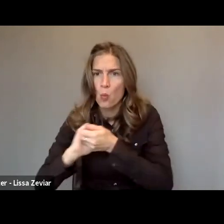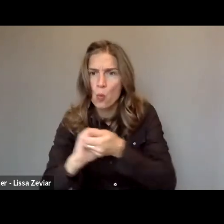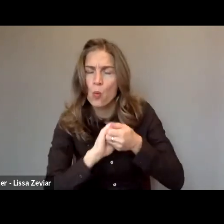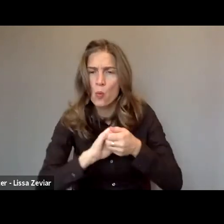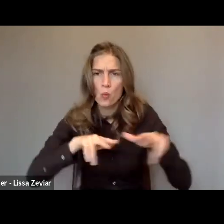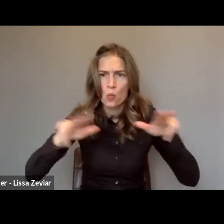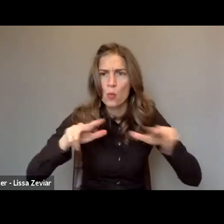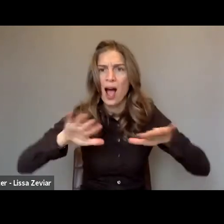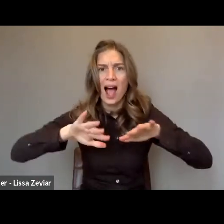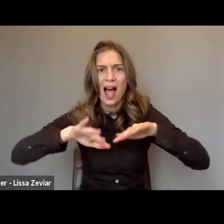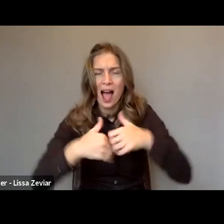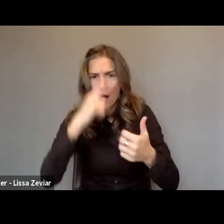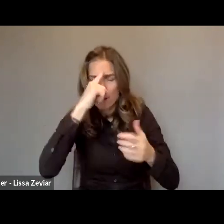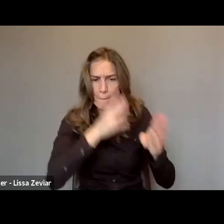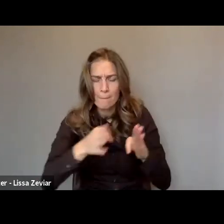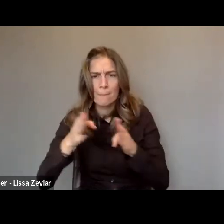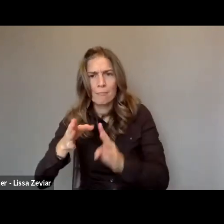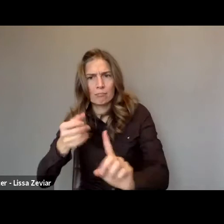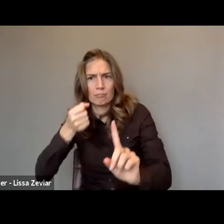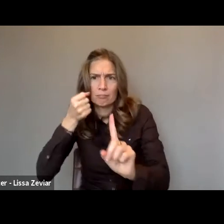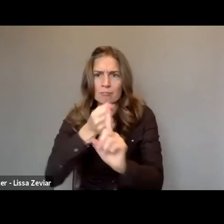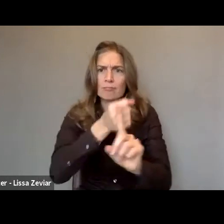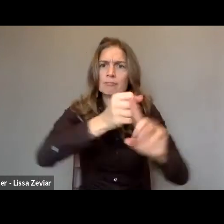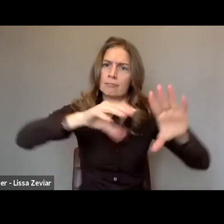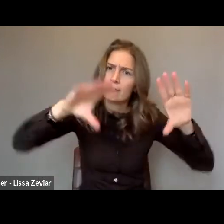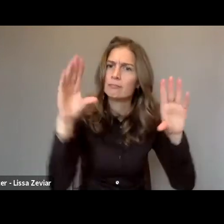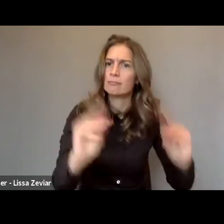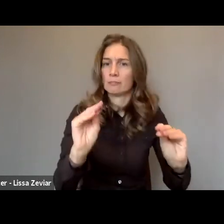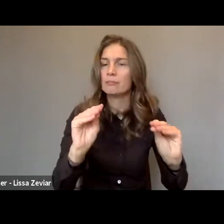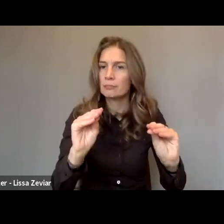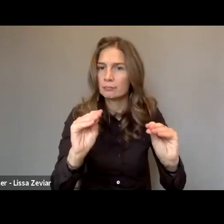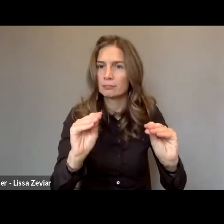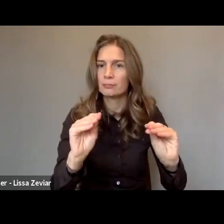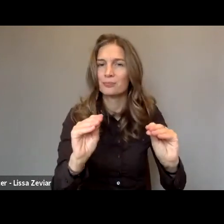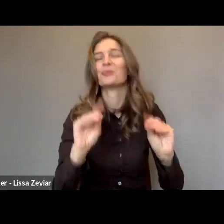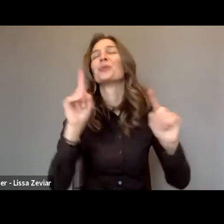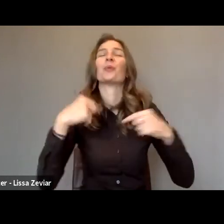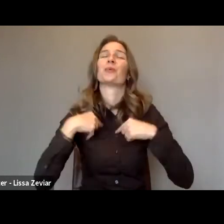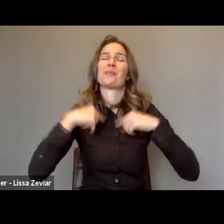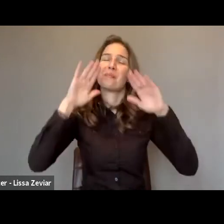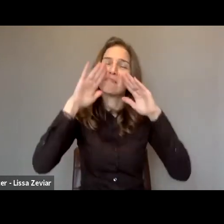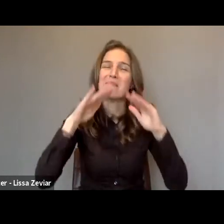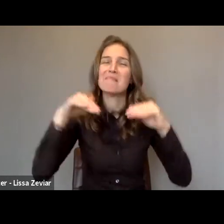So it's really a pleasure for me to start this webinar